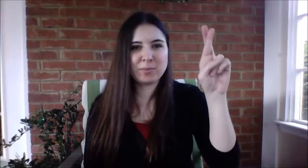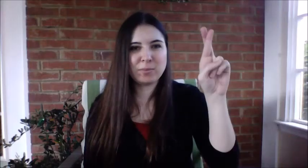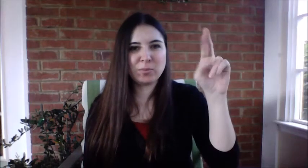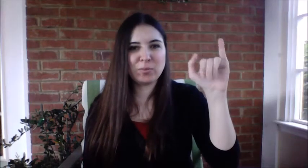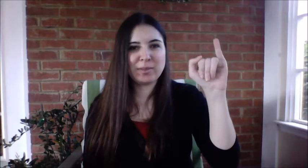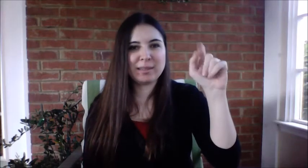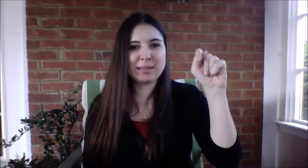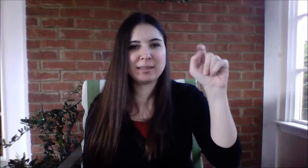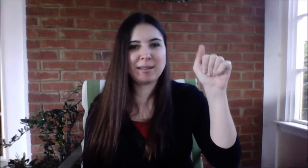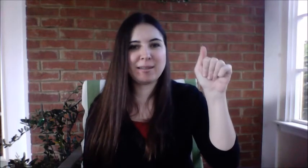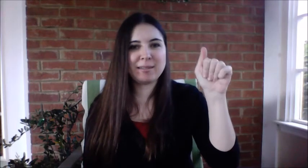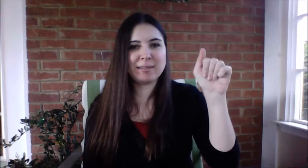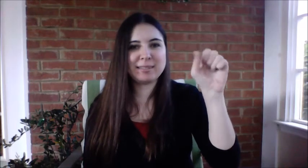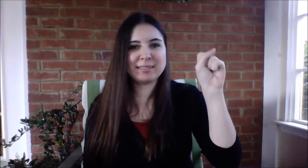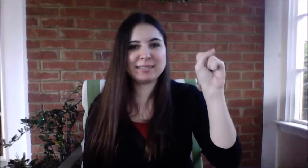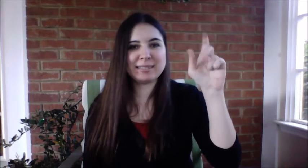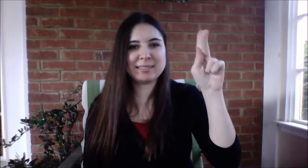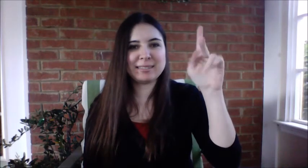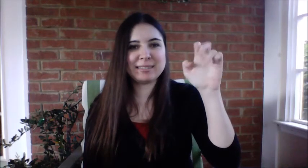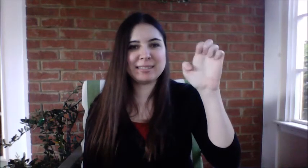Rita Skeeter